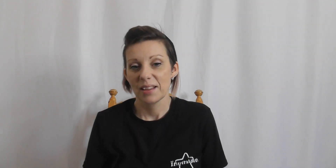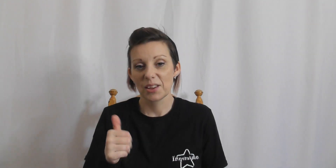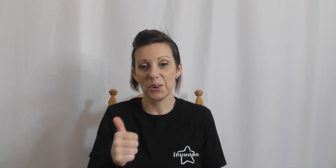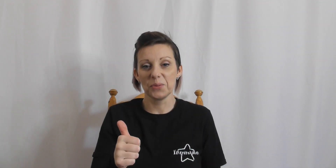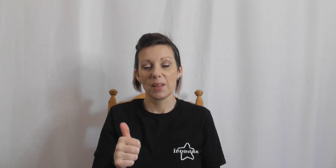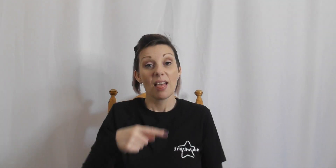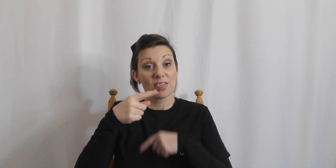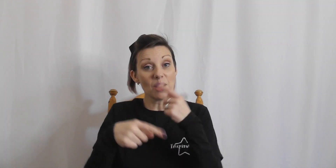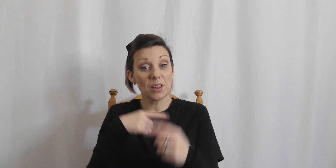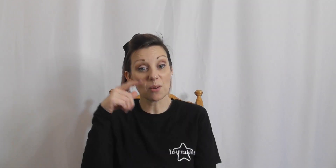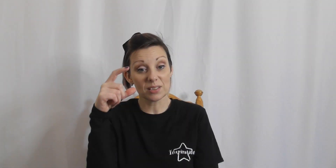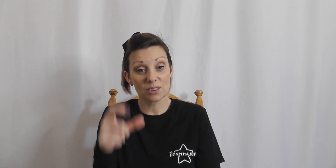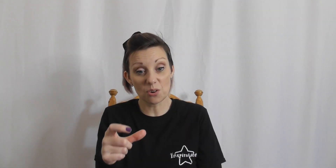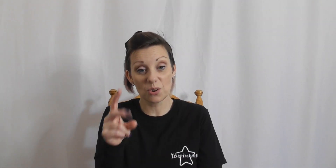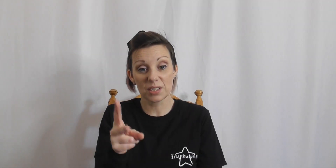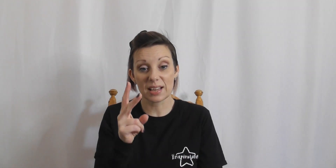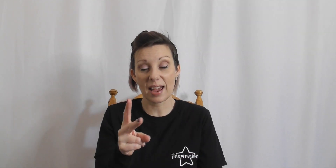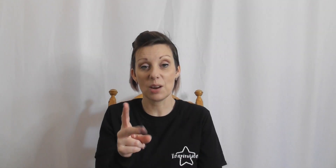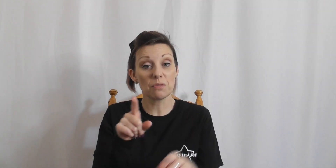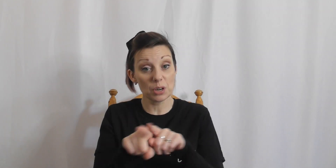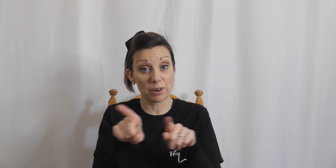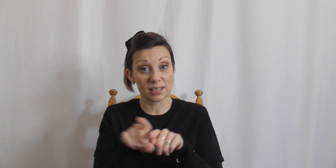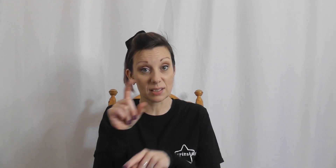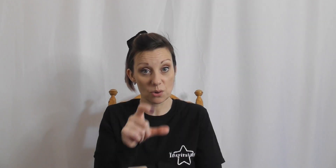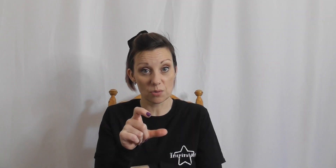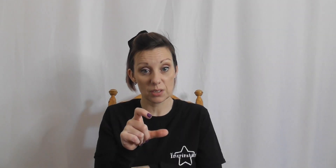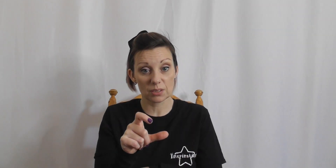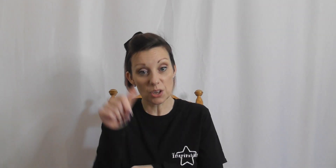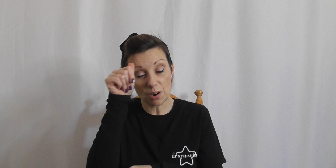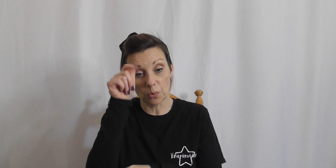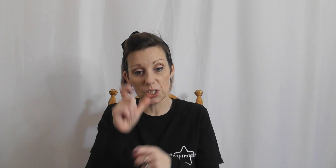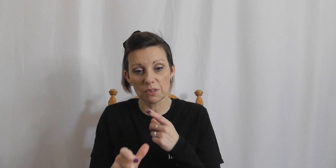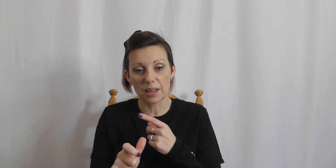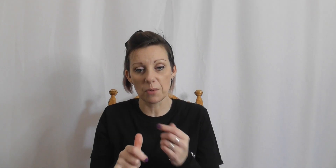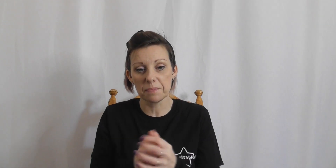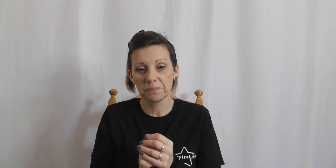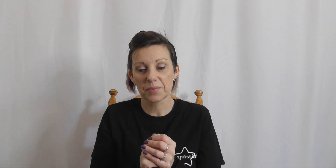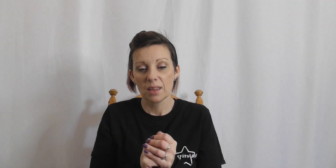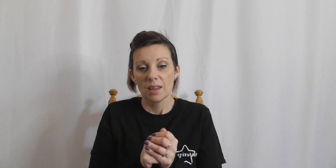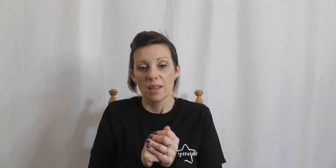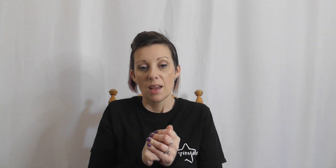cool then we go into the chorus again and we've already practiced the chorus so you know what to do for that one